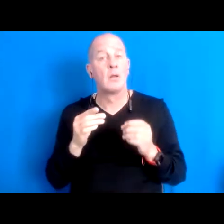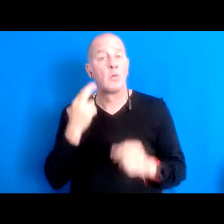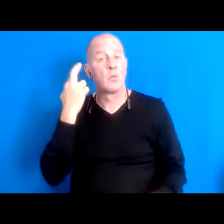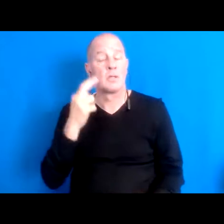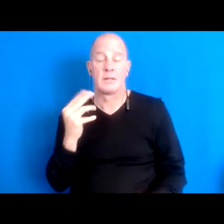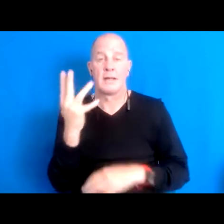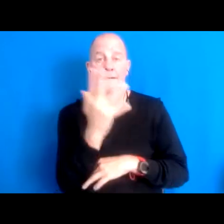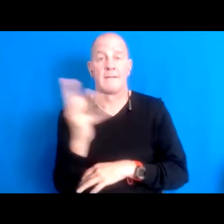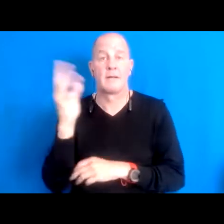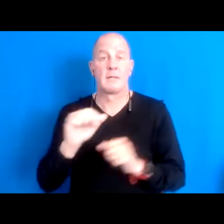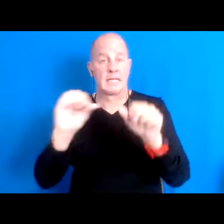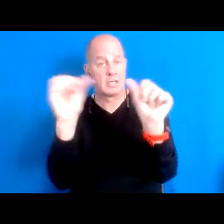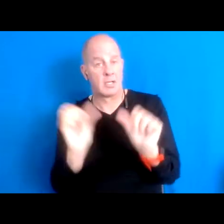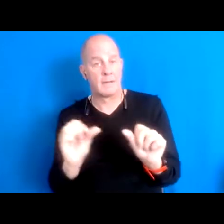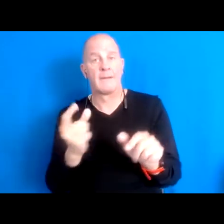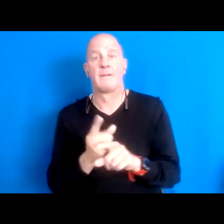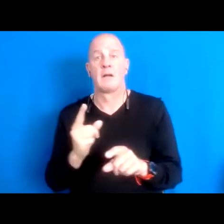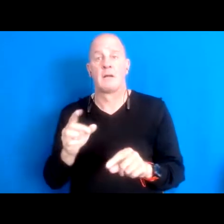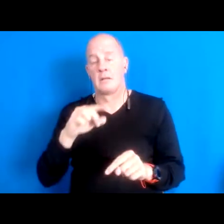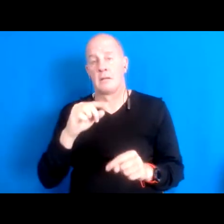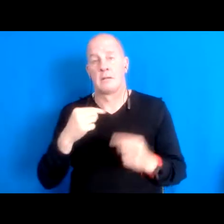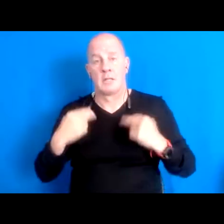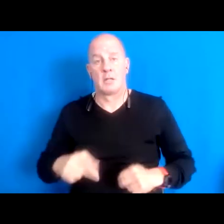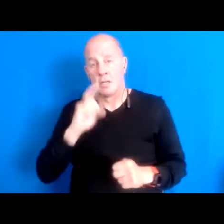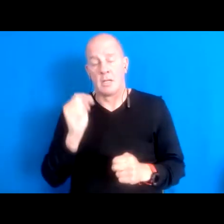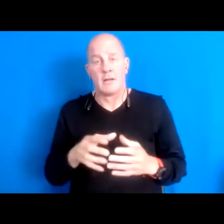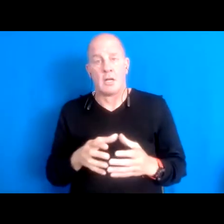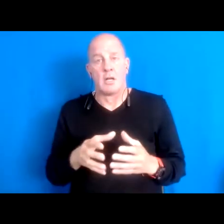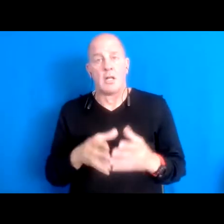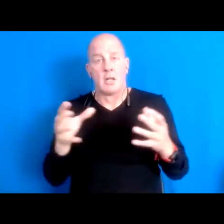just because of a really strong degree of intimacy that that the indigenous folks here